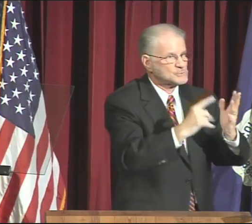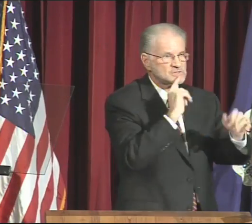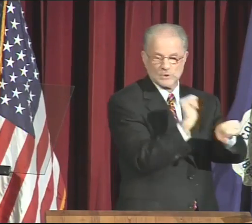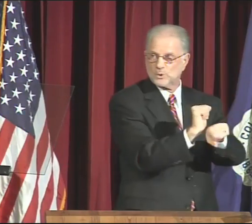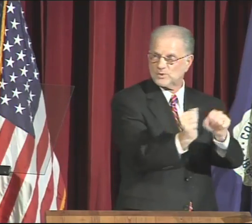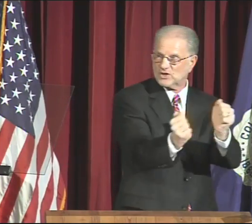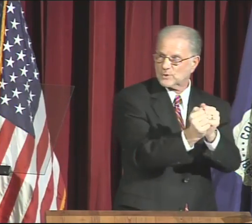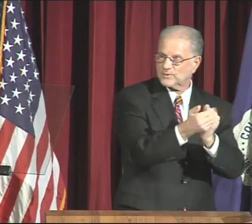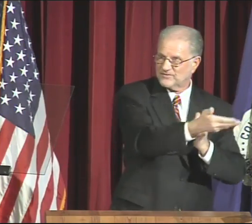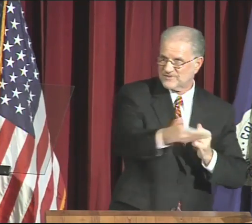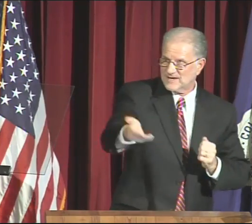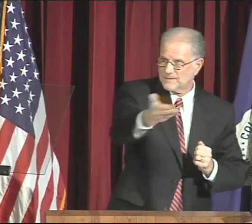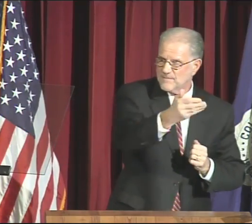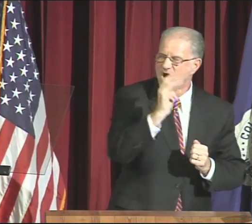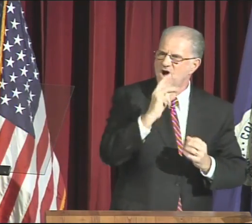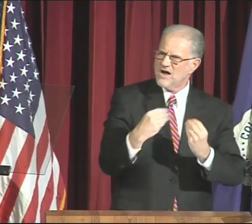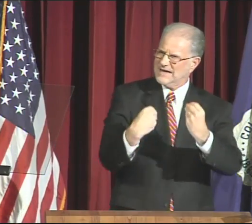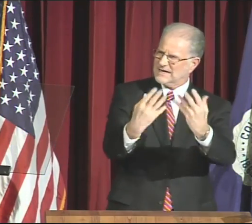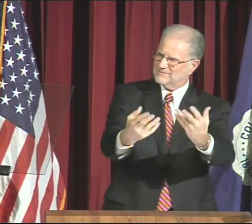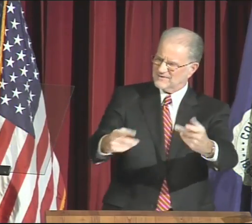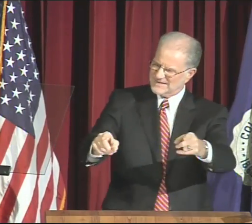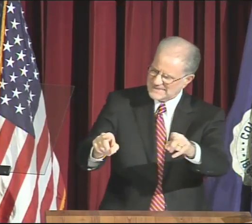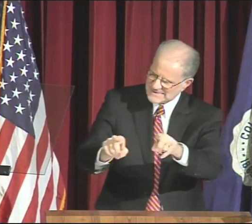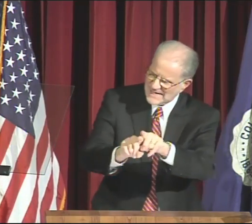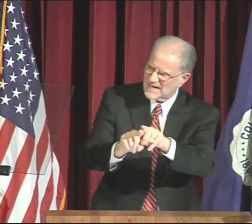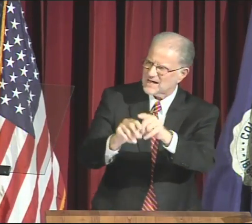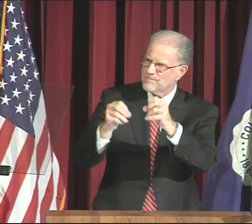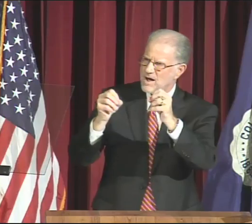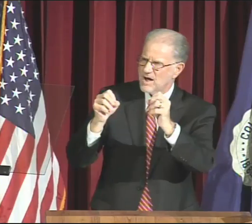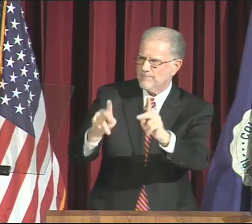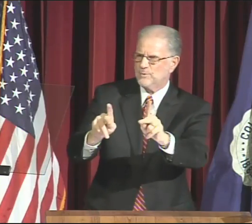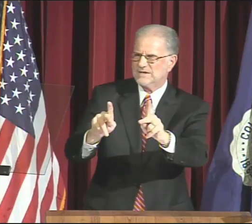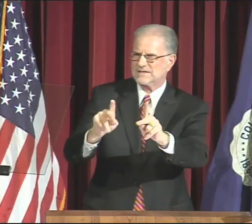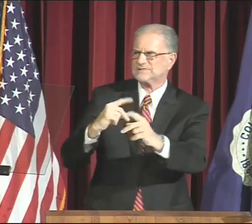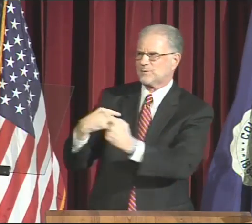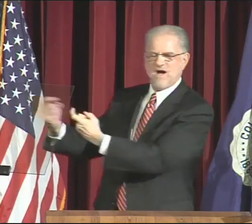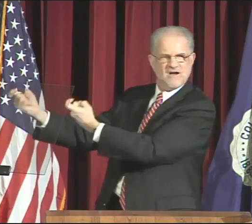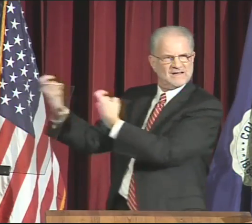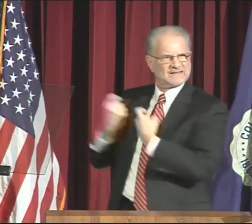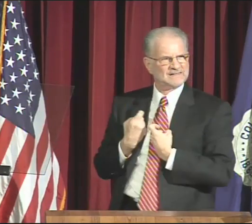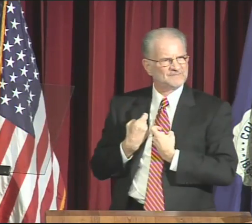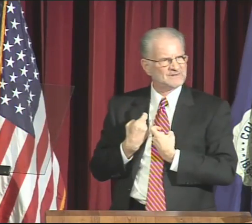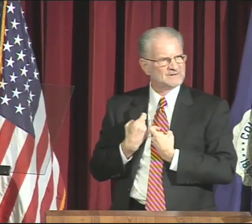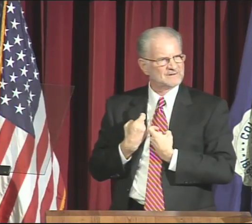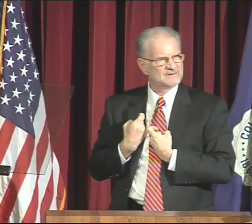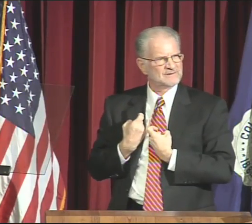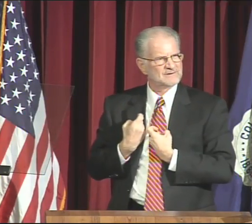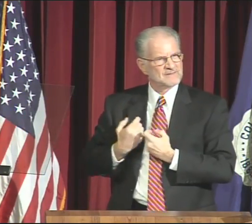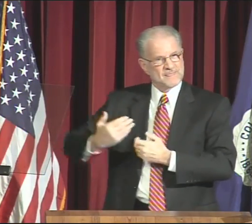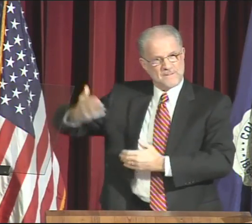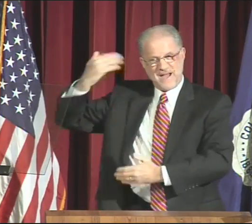of Deaf and Hard-of-Hearing students, and hearing students who work with them,